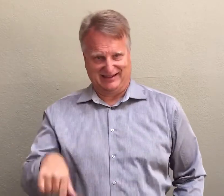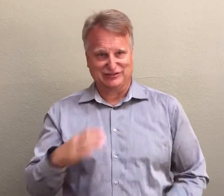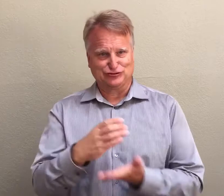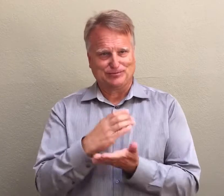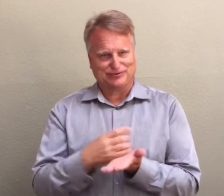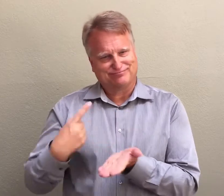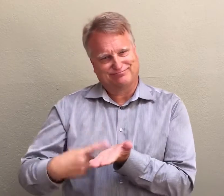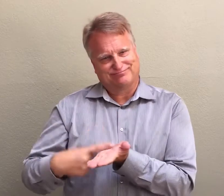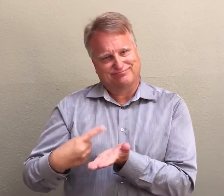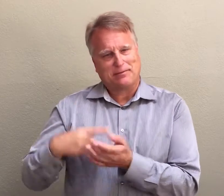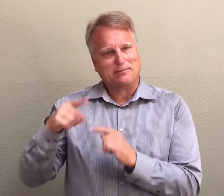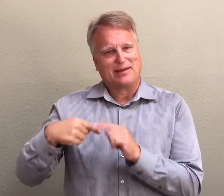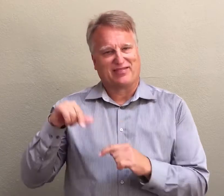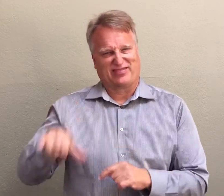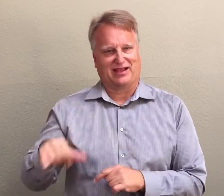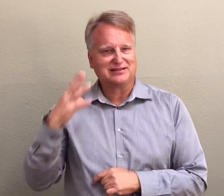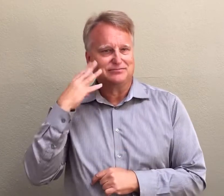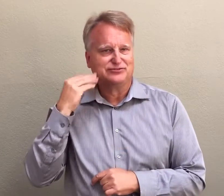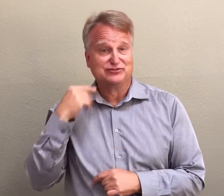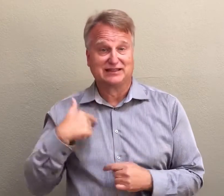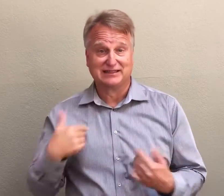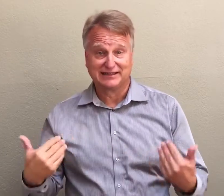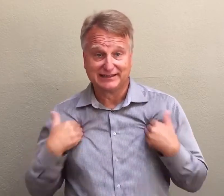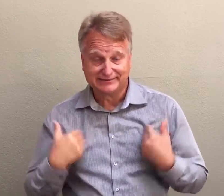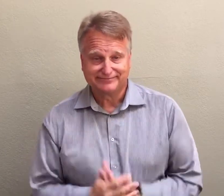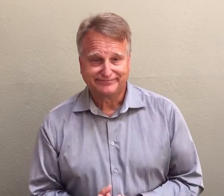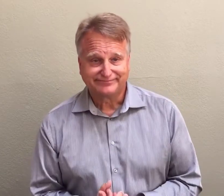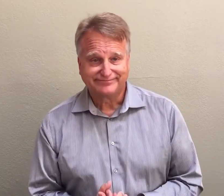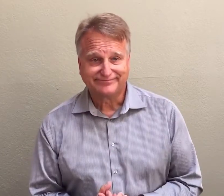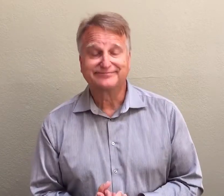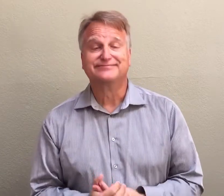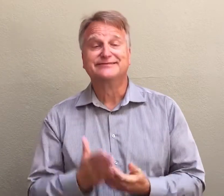This is the gist of this chapter where the focus is on the experience I had with the use of transliterators.